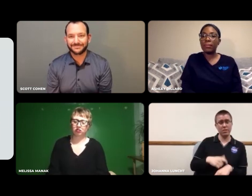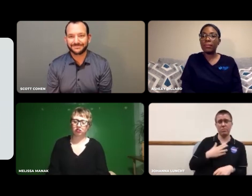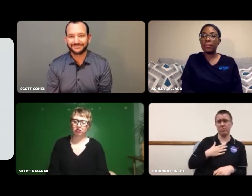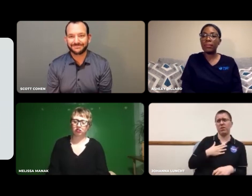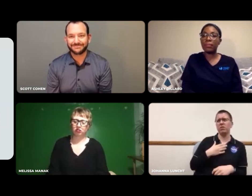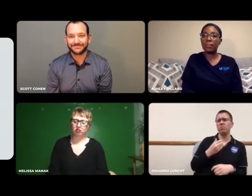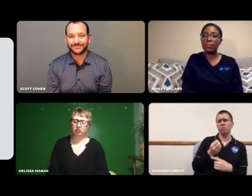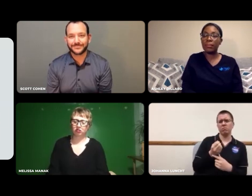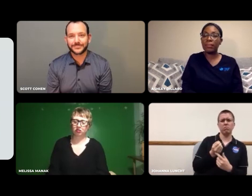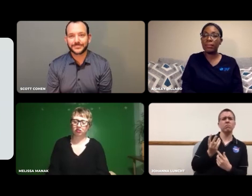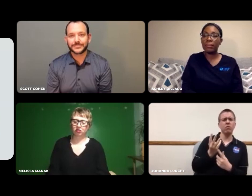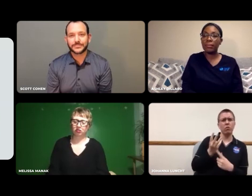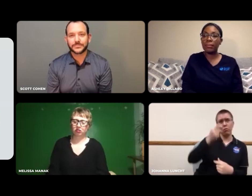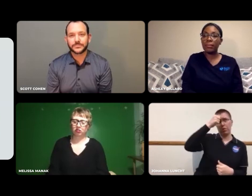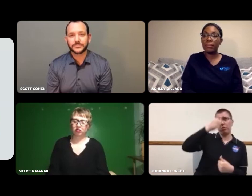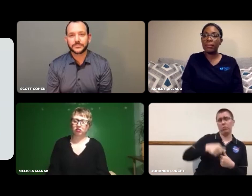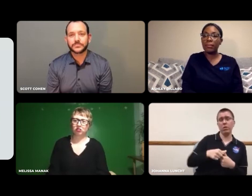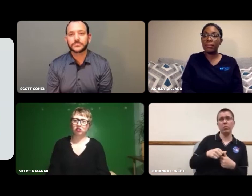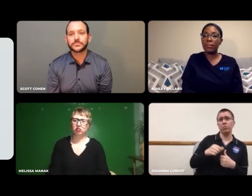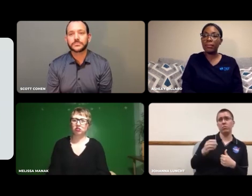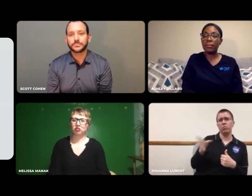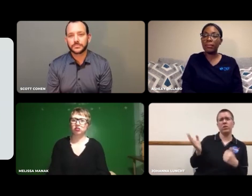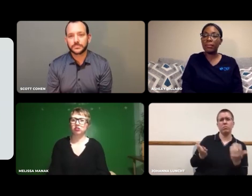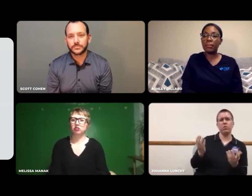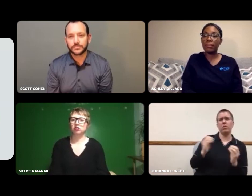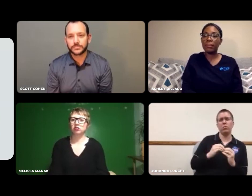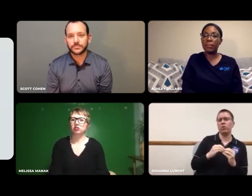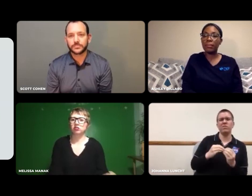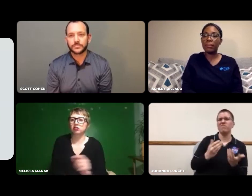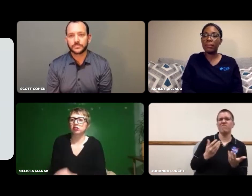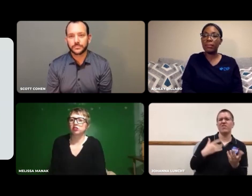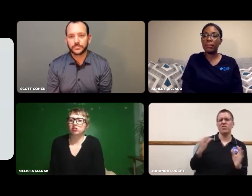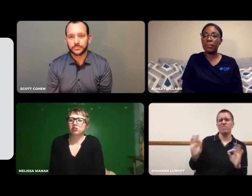I'd say that's happened several times, that I can remember.